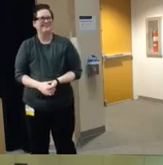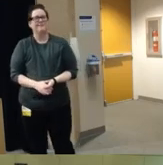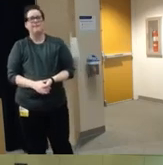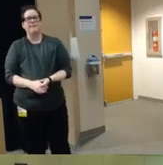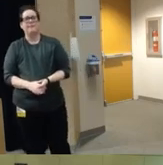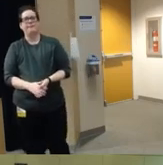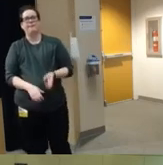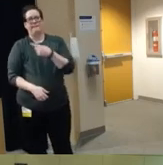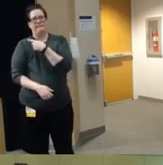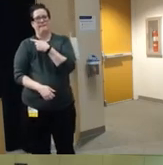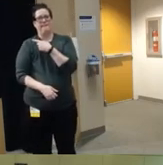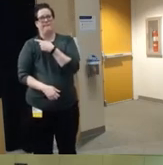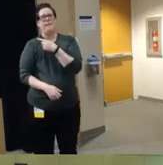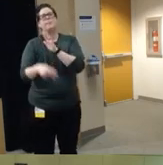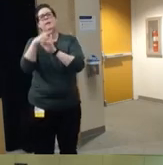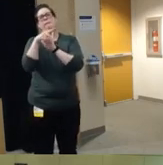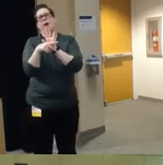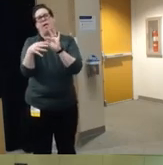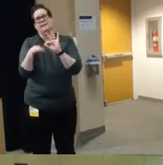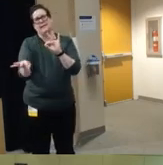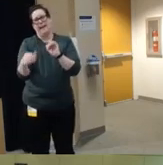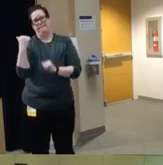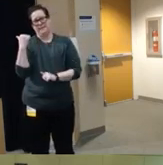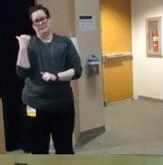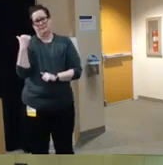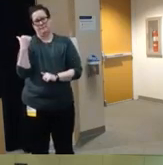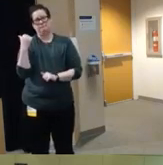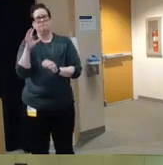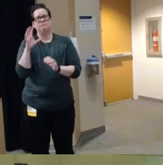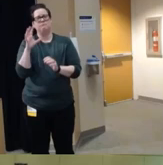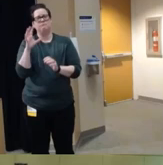accompanying policy statement um so you can again find this online if you can't find it let me know